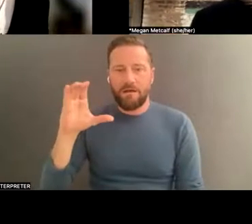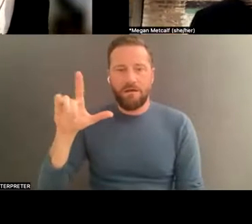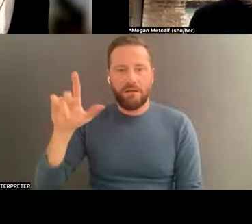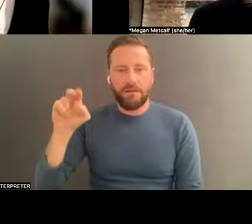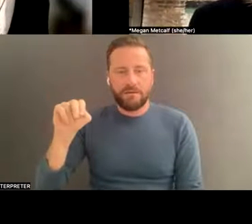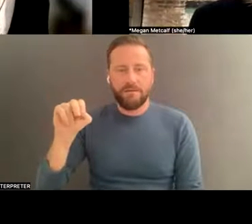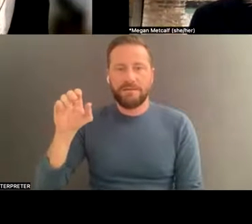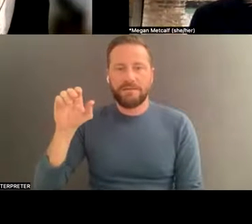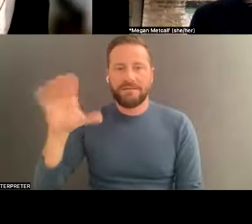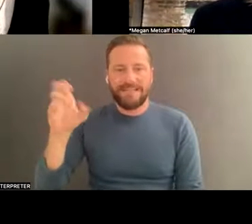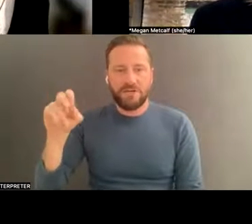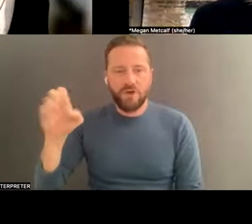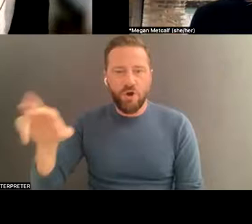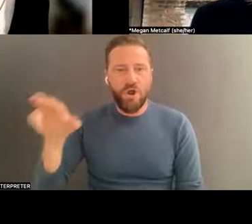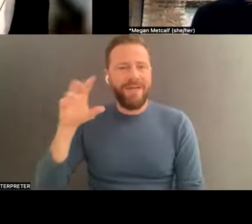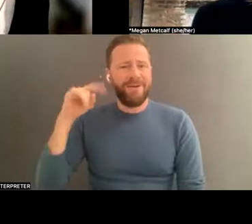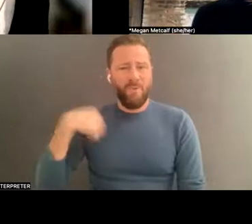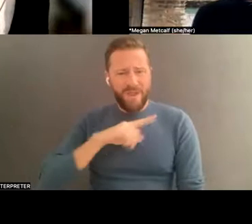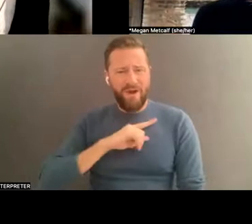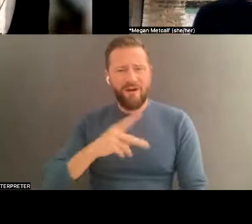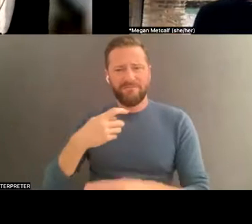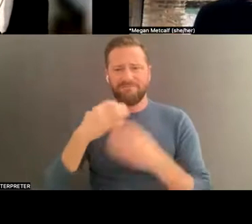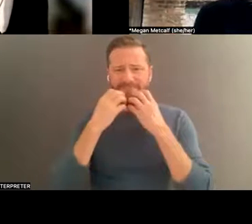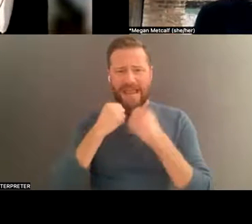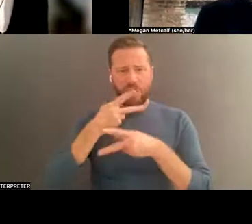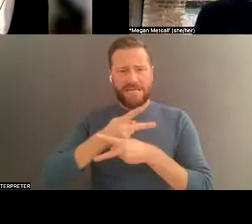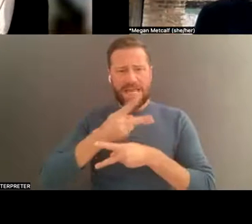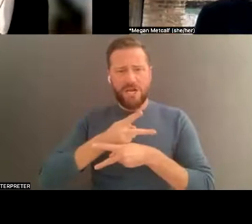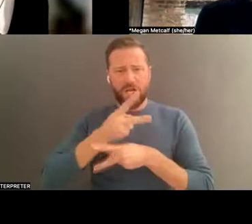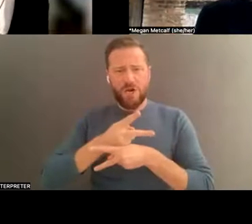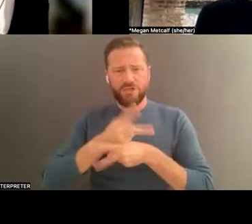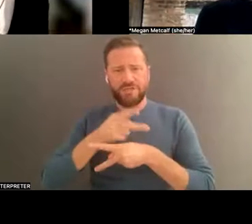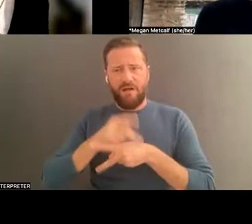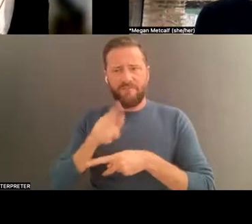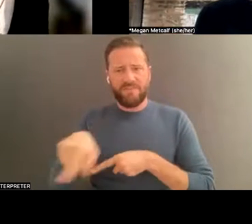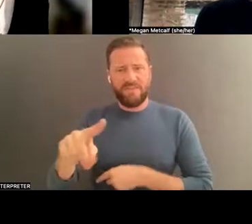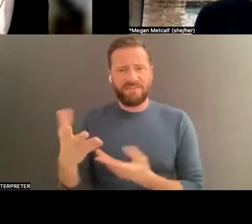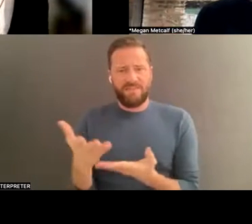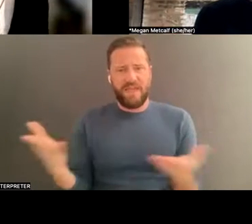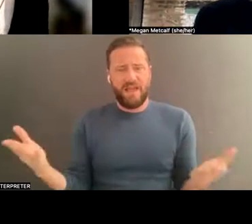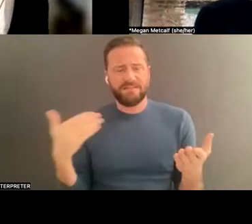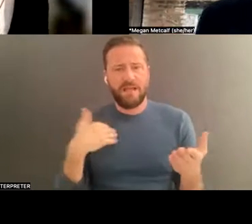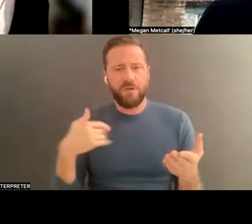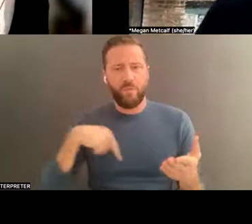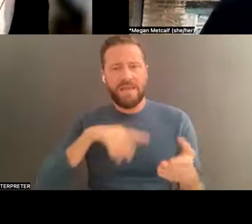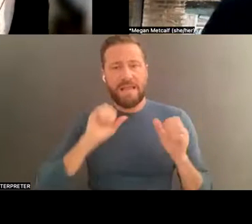s of these things. And we can also use this as creative platform to jump off and continue our